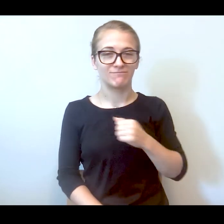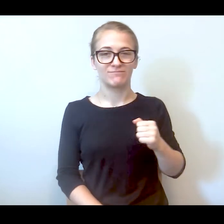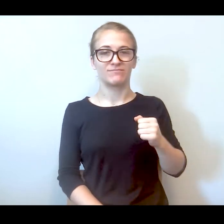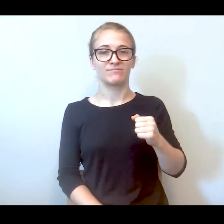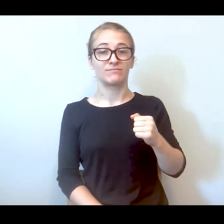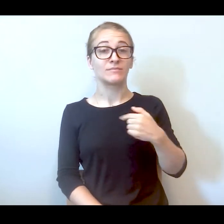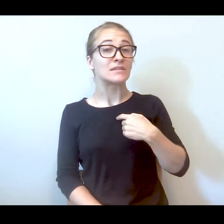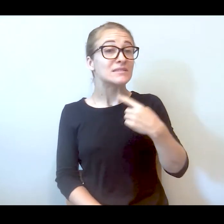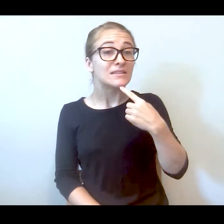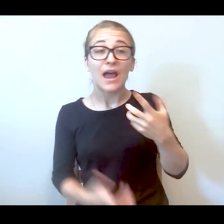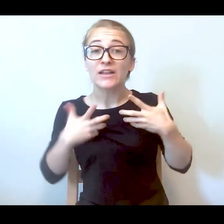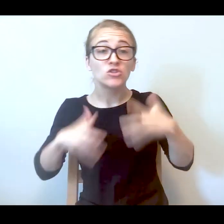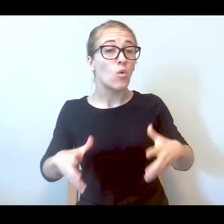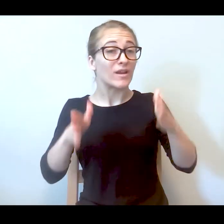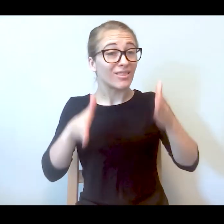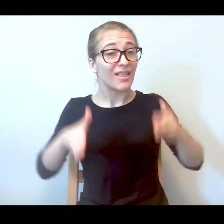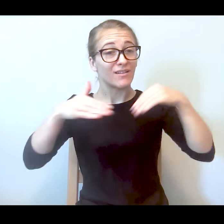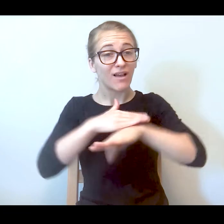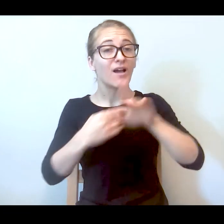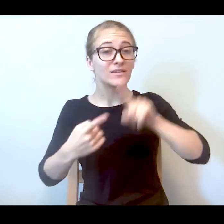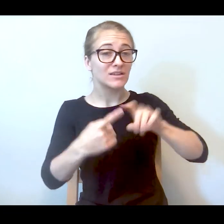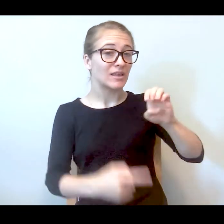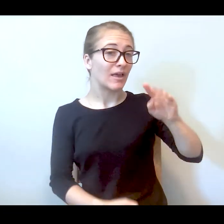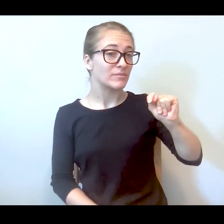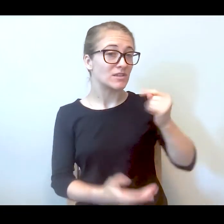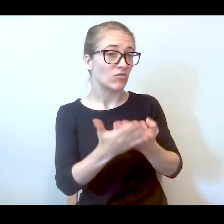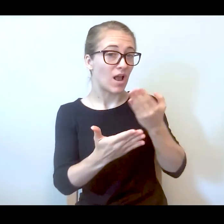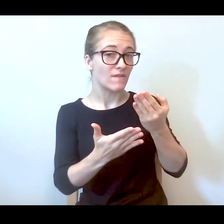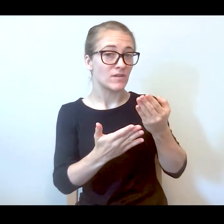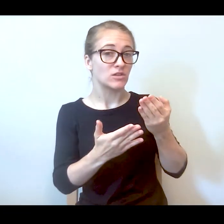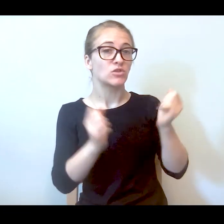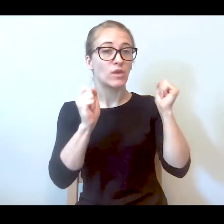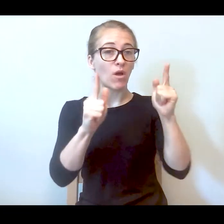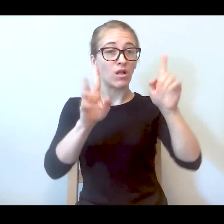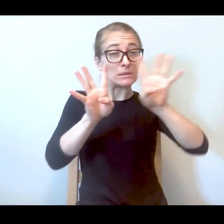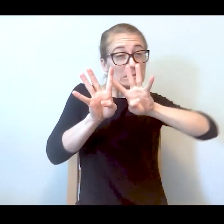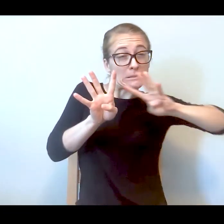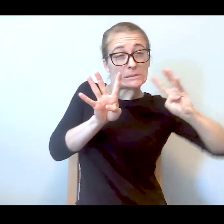to let you in until EMT. So they were all in front of my door and I explained to the sergeant that he